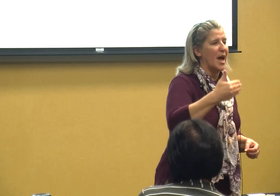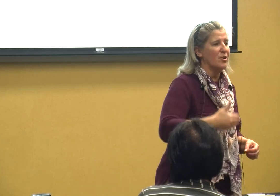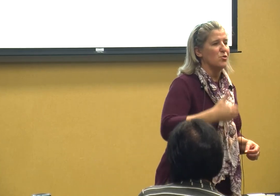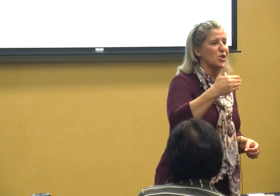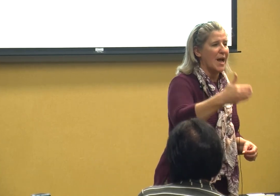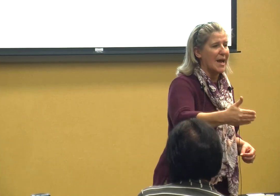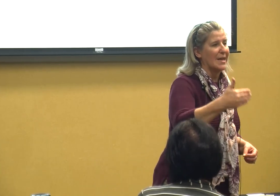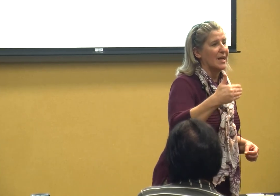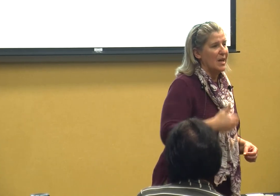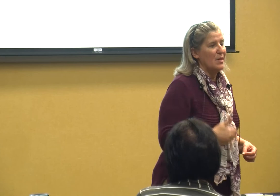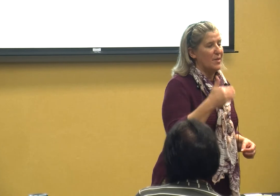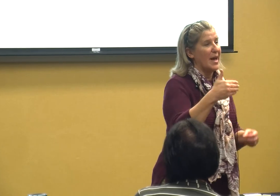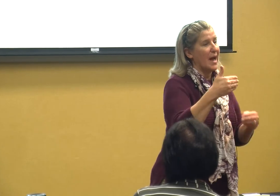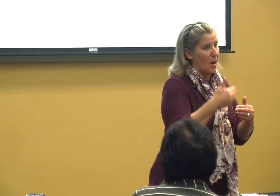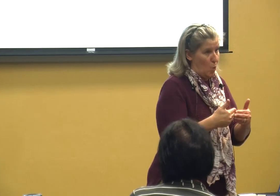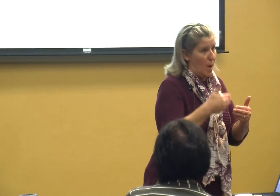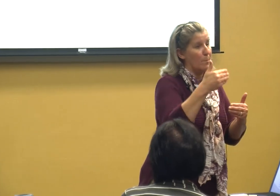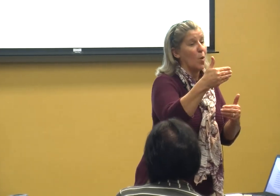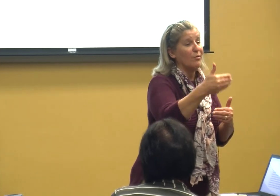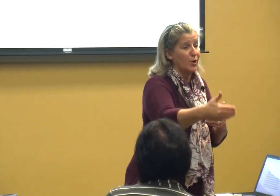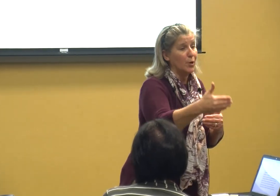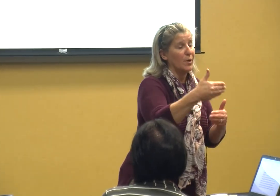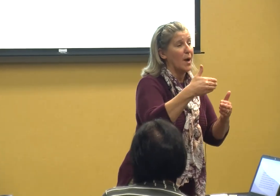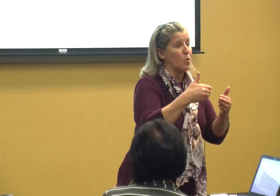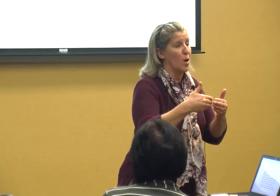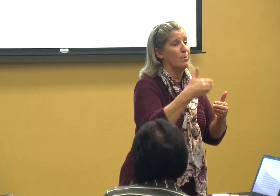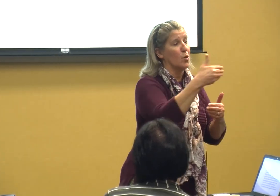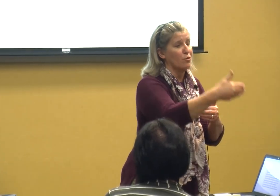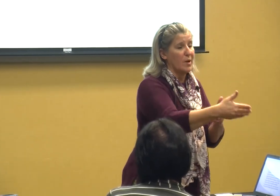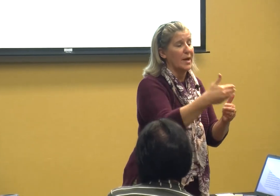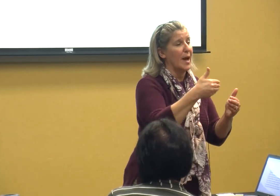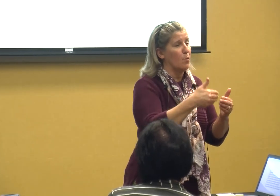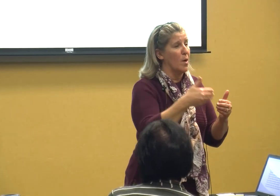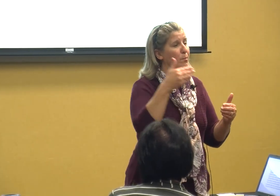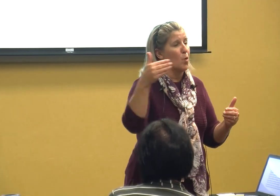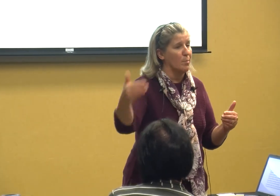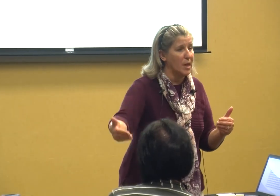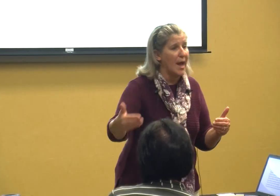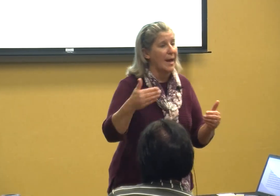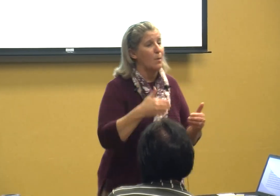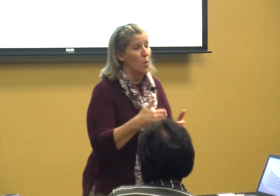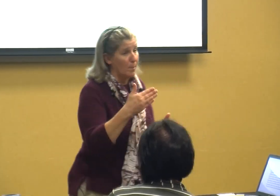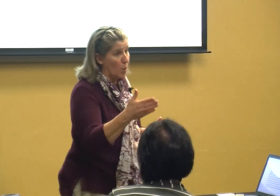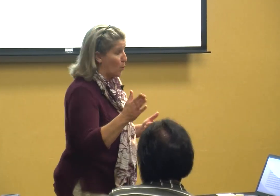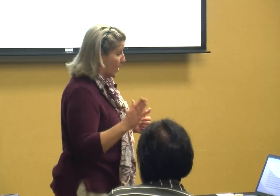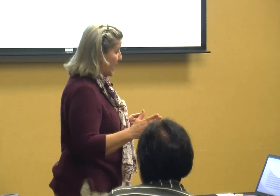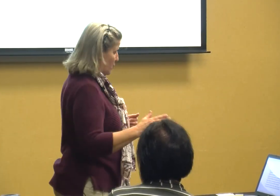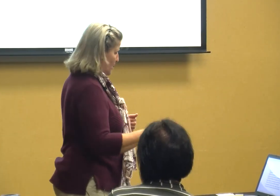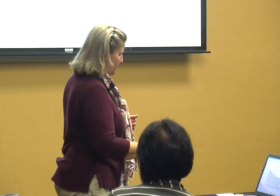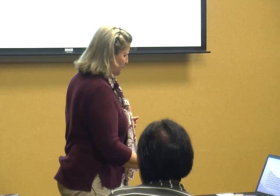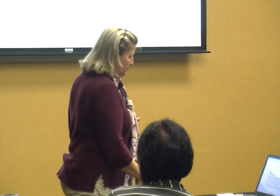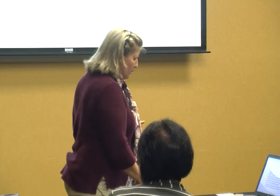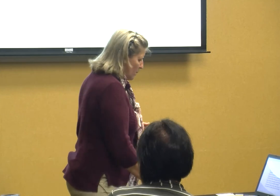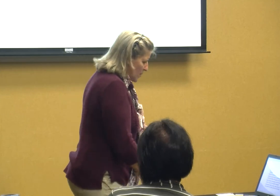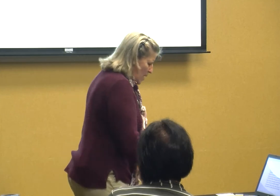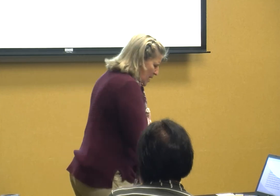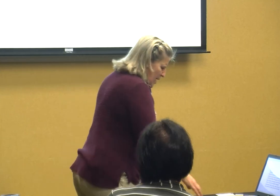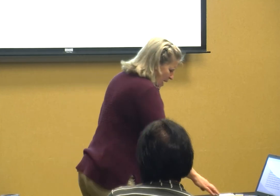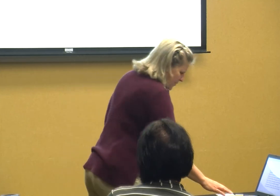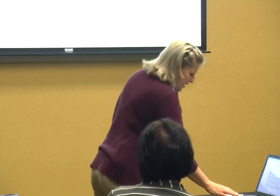understand that I want more food I want more drink I want more play I want more whatever and then